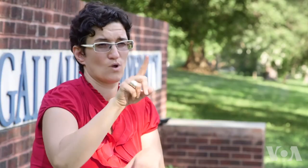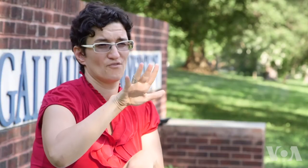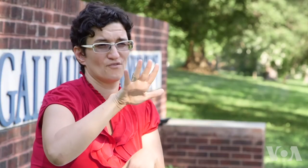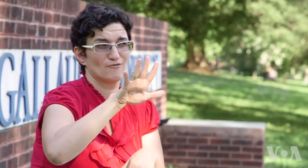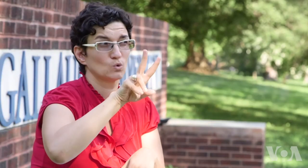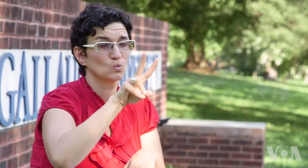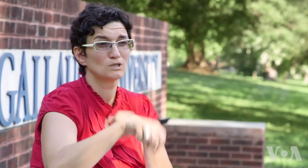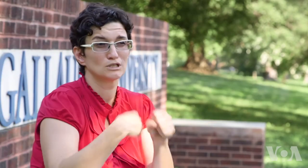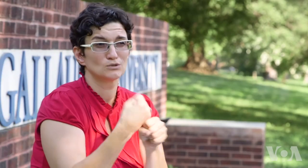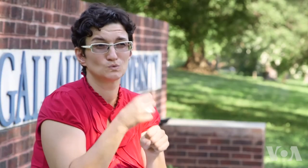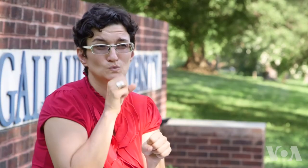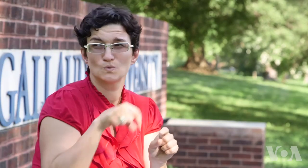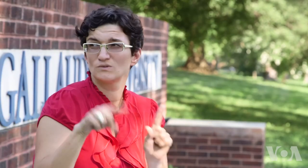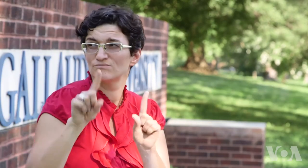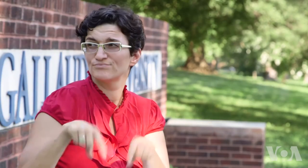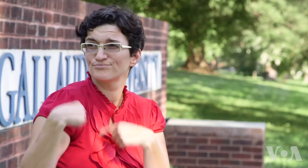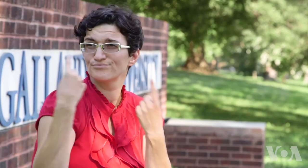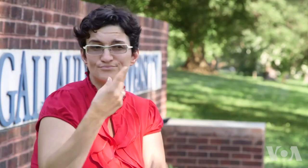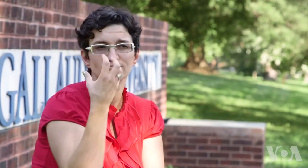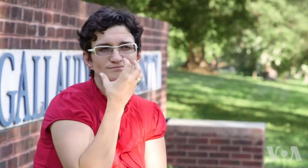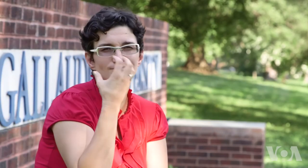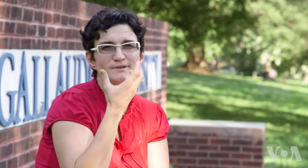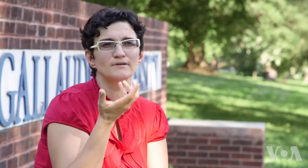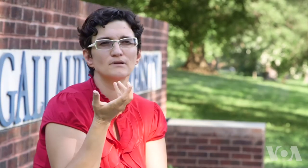Over 152 years old, Gallaudet has been here and within the deaf community, it’s